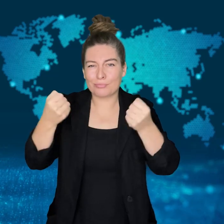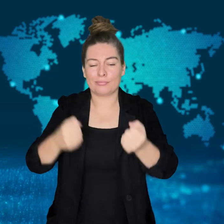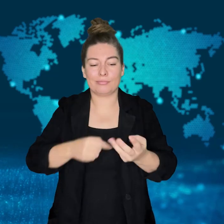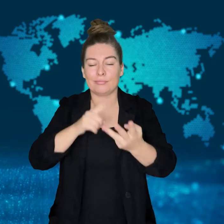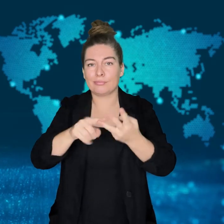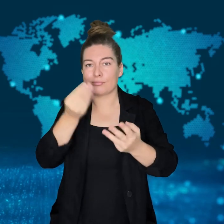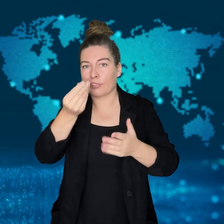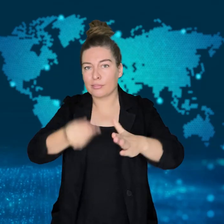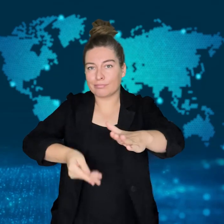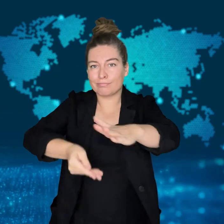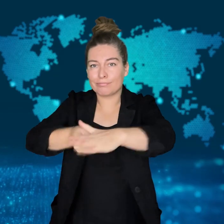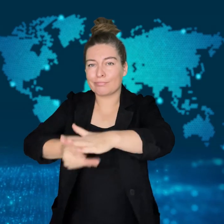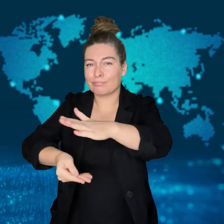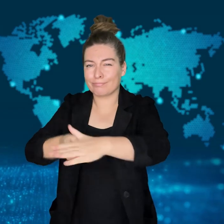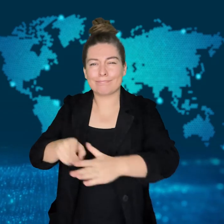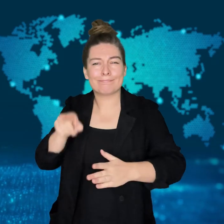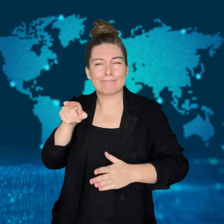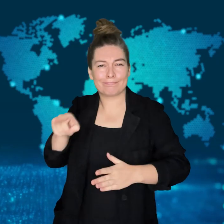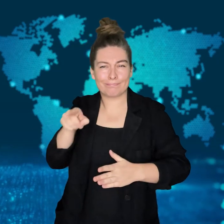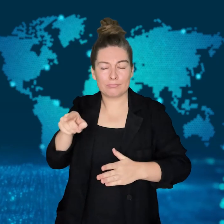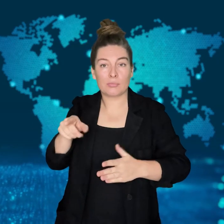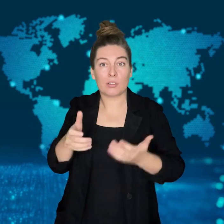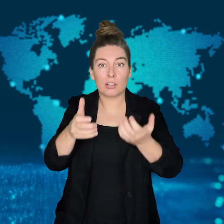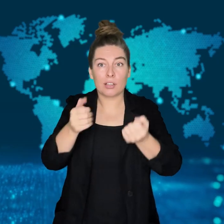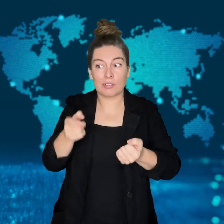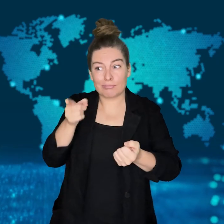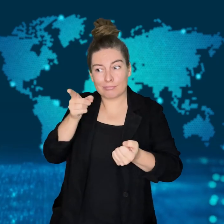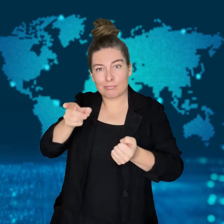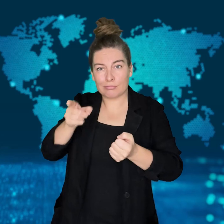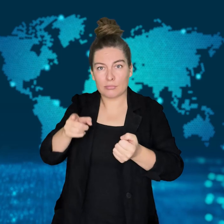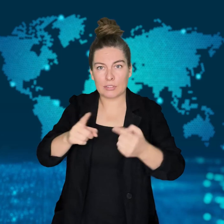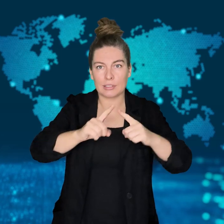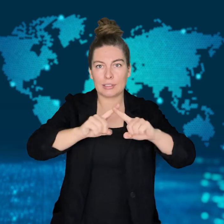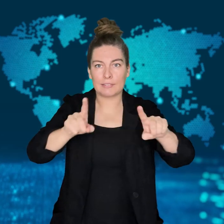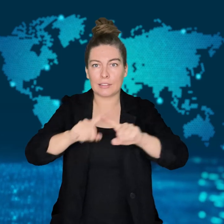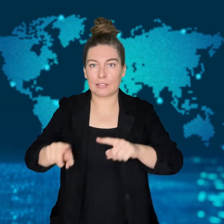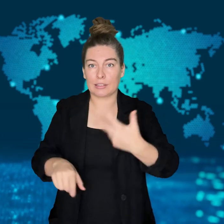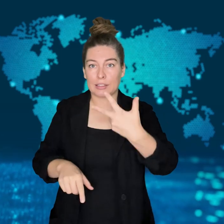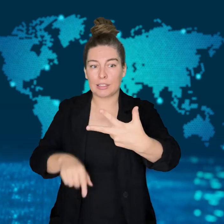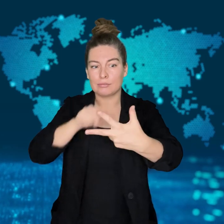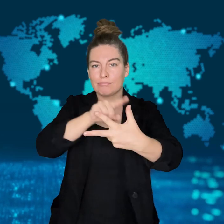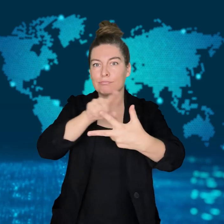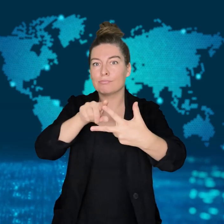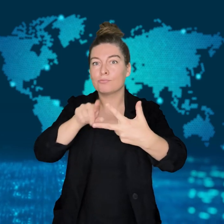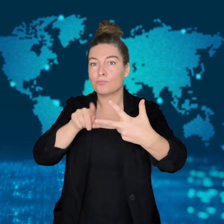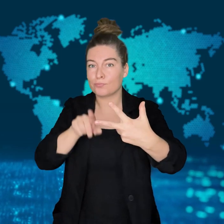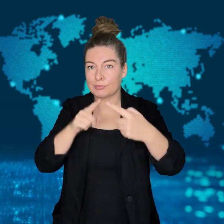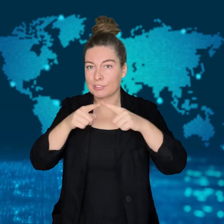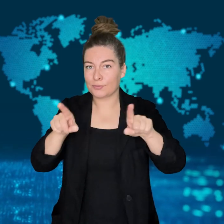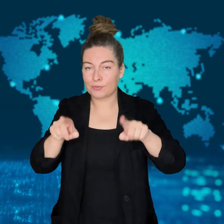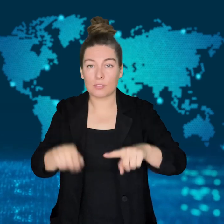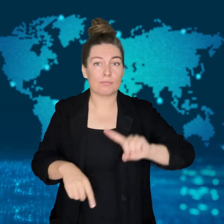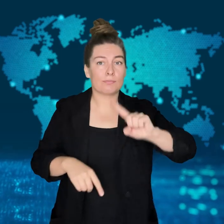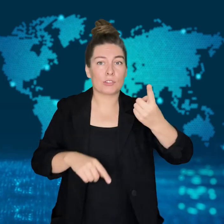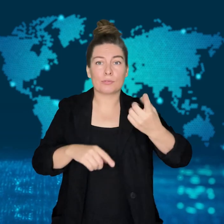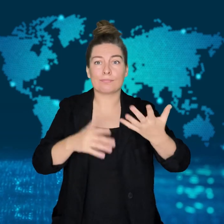breach of trust, and bribery.